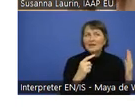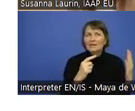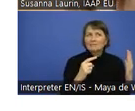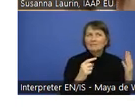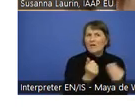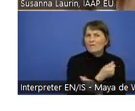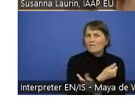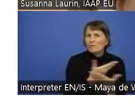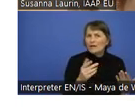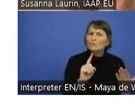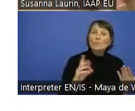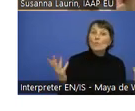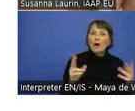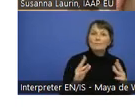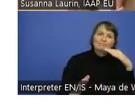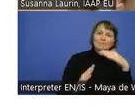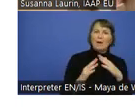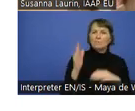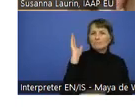That is how I remember it.